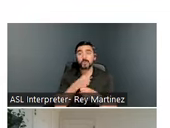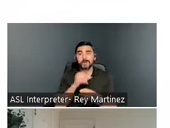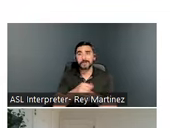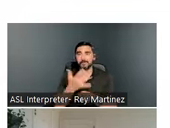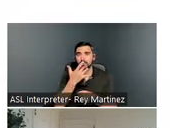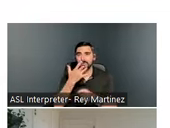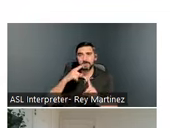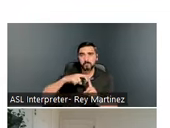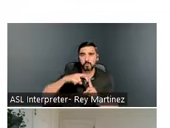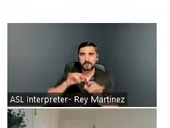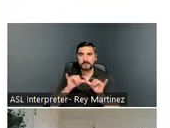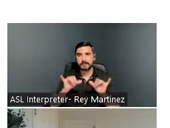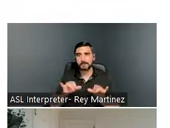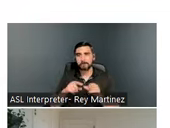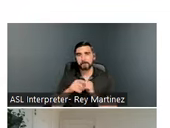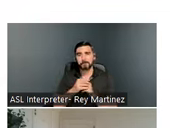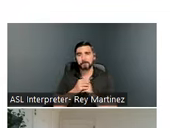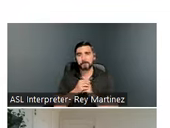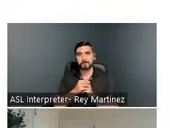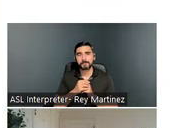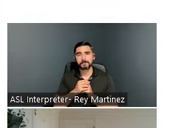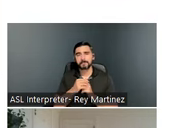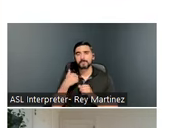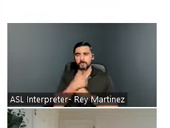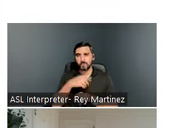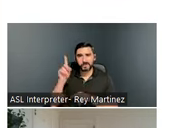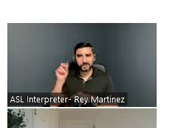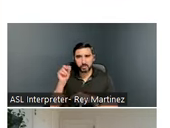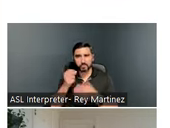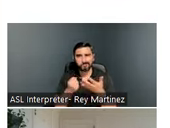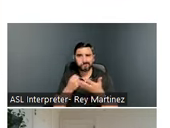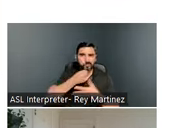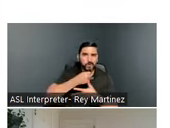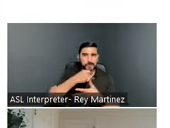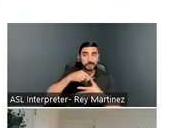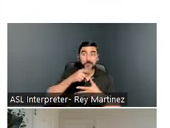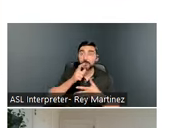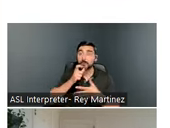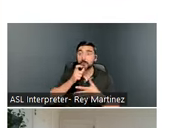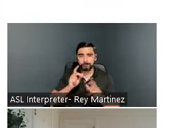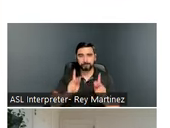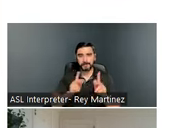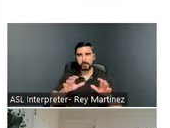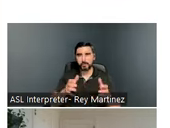We do prioritize those with disabilities. We cannot specifically look for individuals that